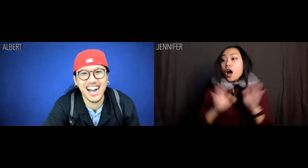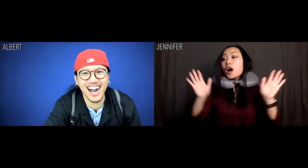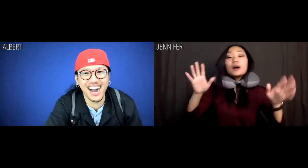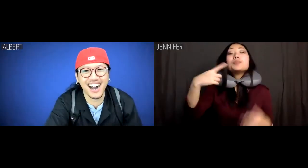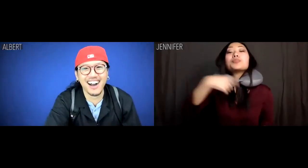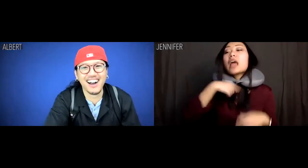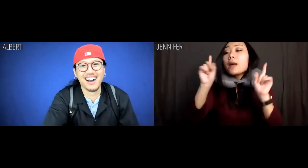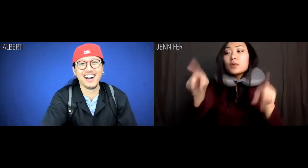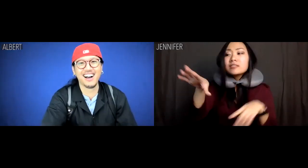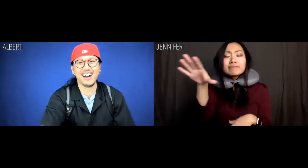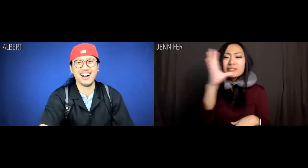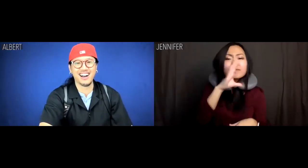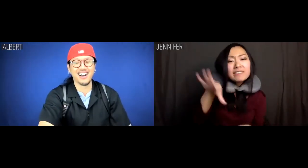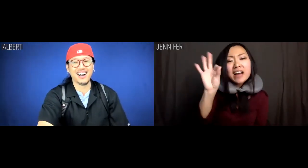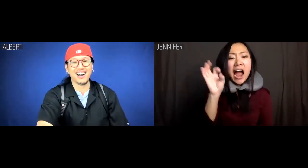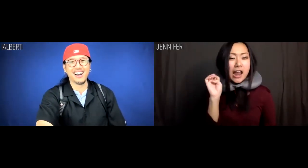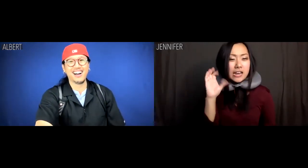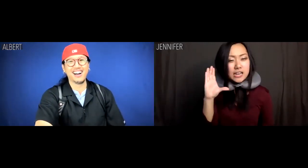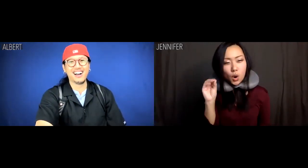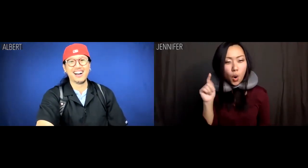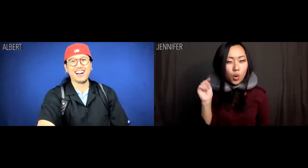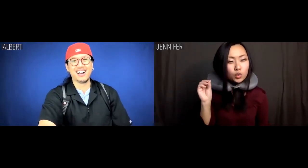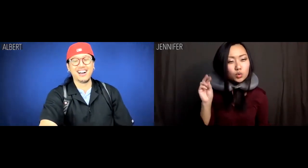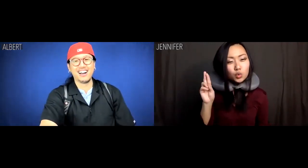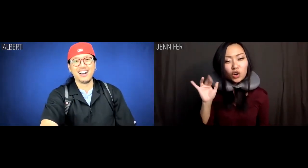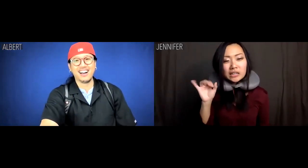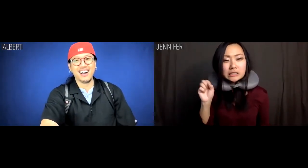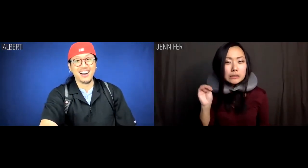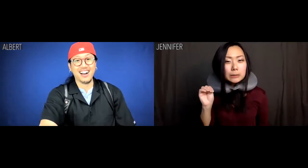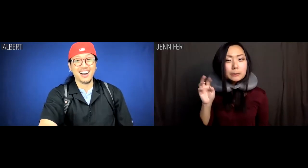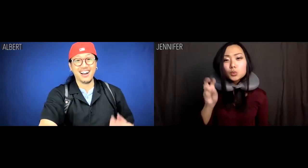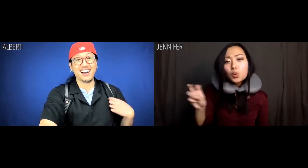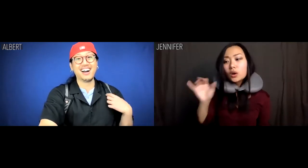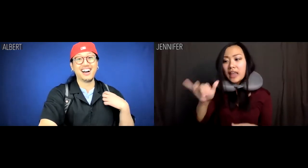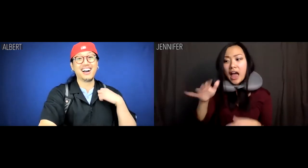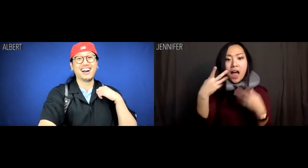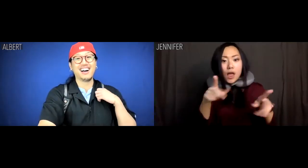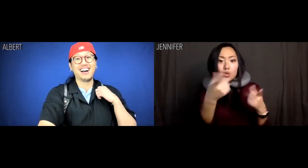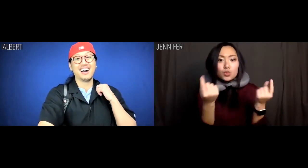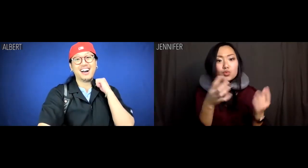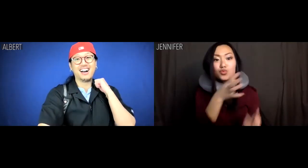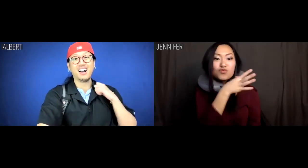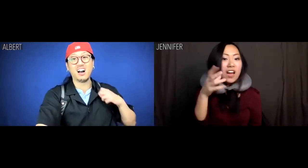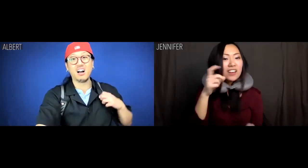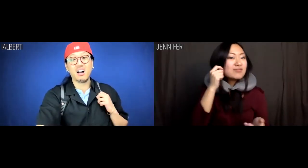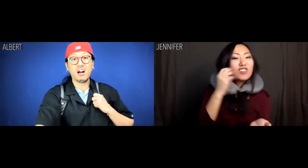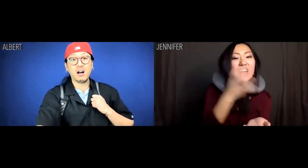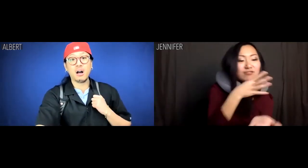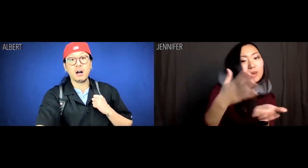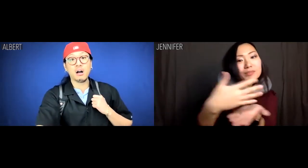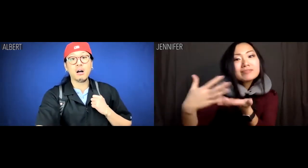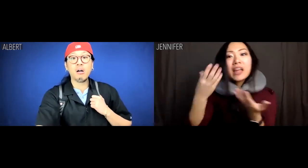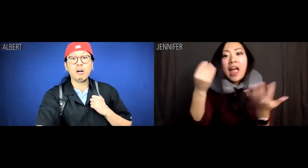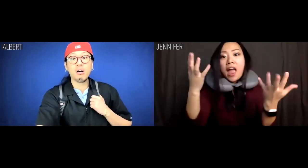Jennifer: I'm going to find an eco tourism tour that lets you do rice farming.